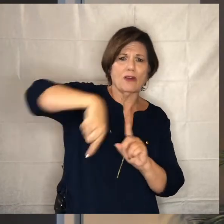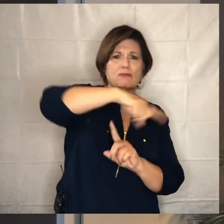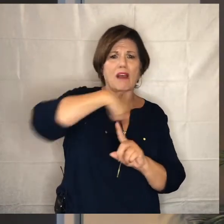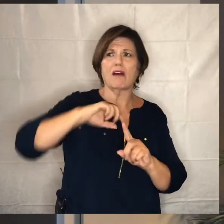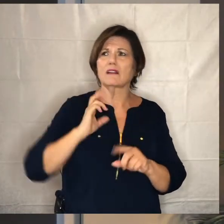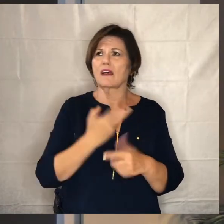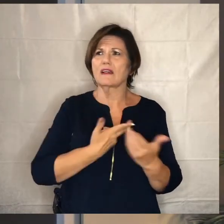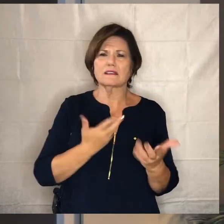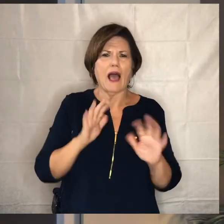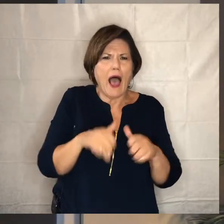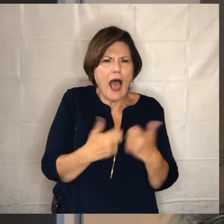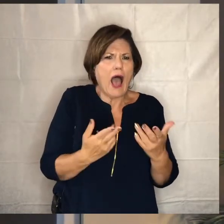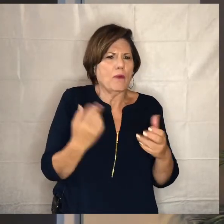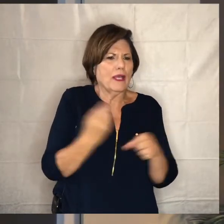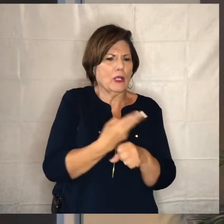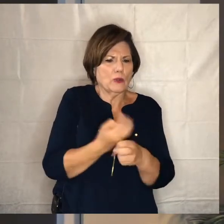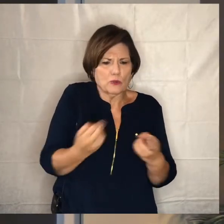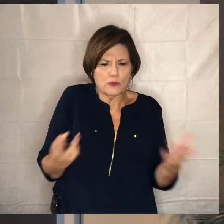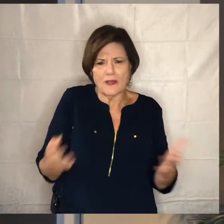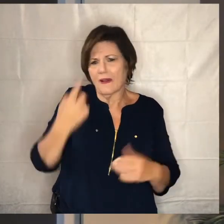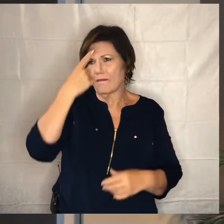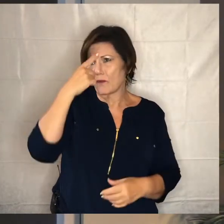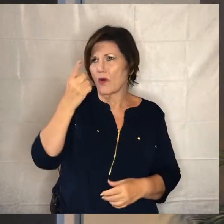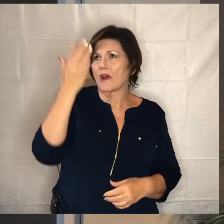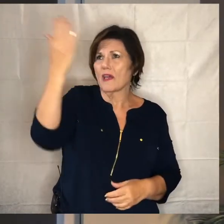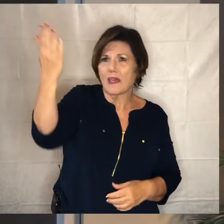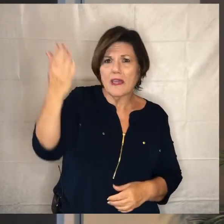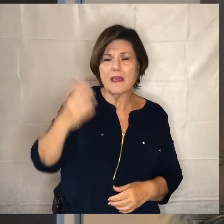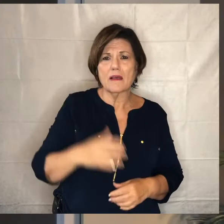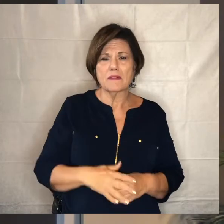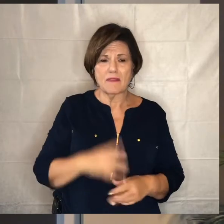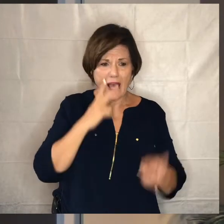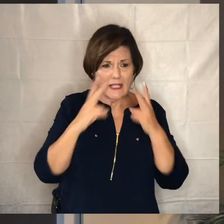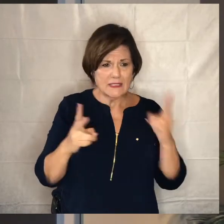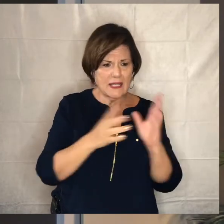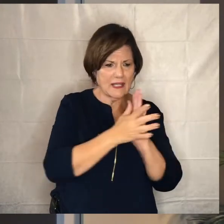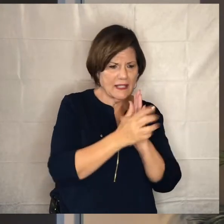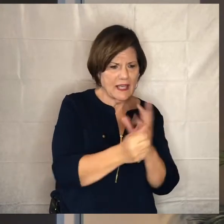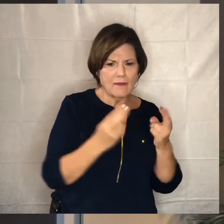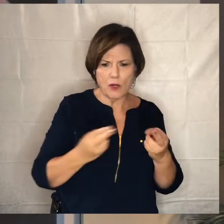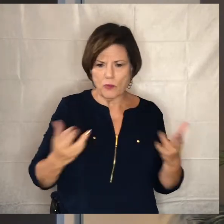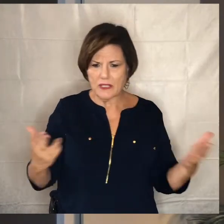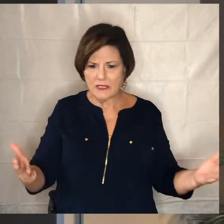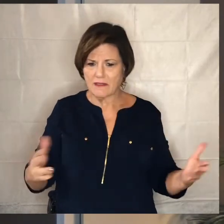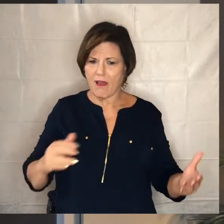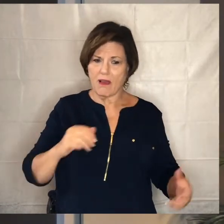harvest those things for god in some ways if i'm able to see all the gifts and resources not as belonging to me